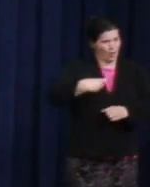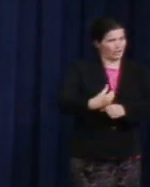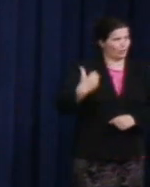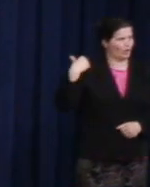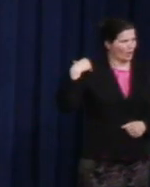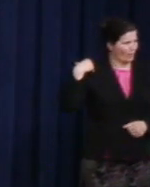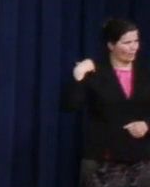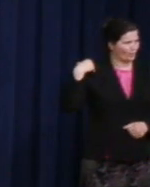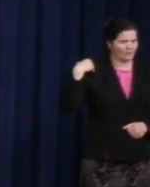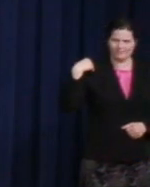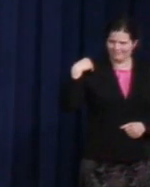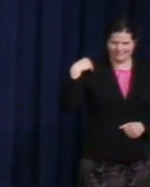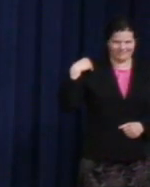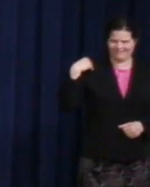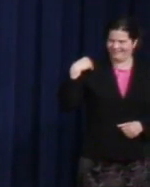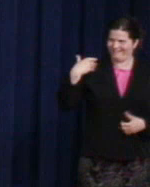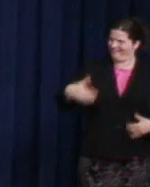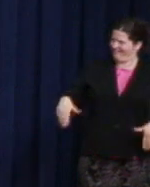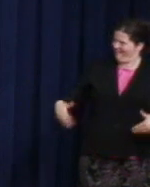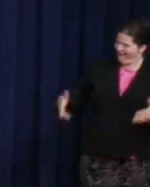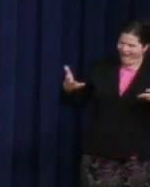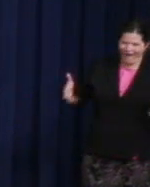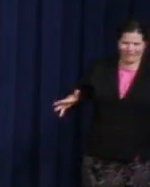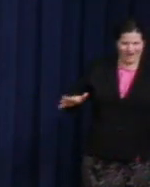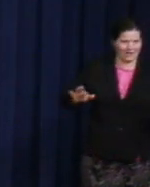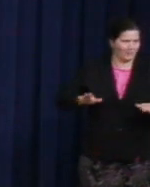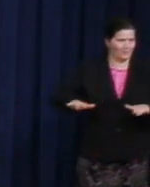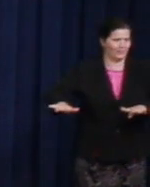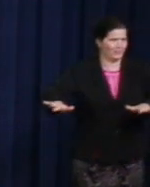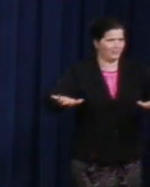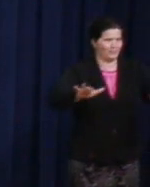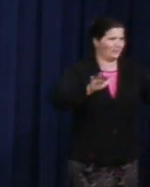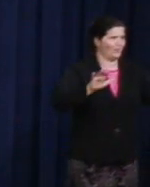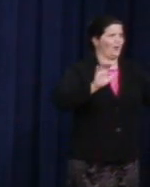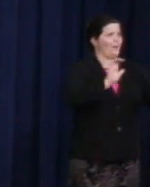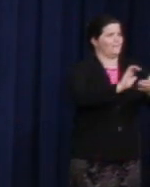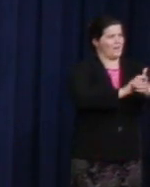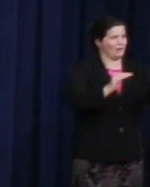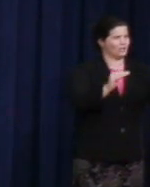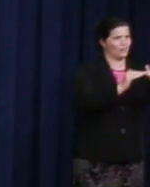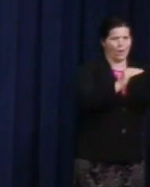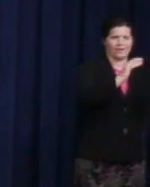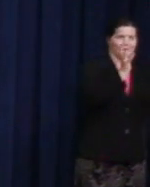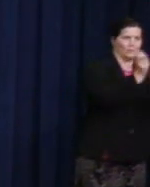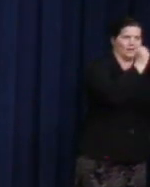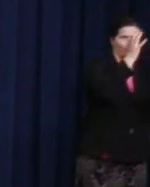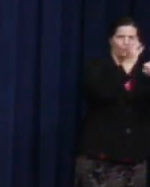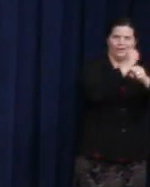marriage equality into seemingly weekly victories in federal courts throughout our nation.